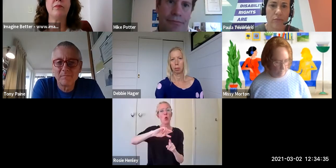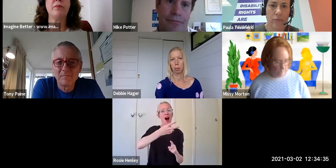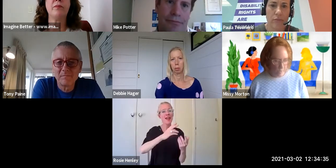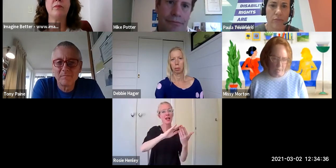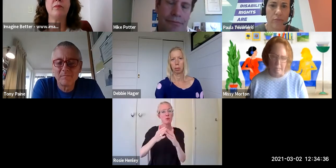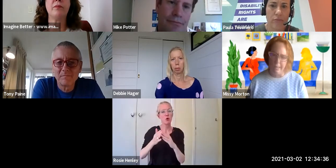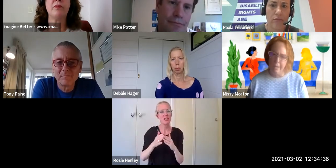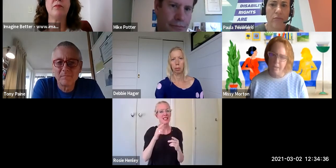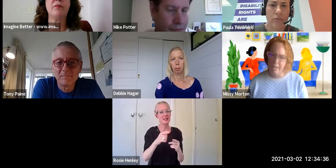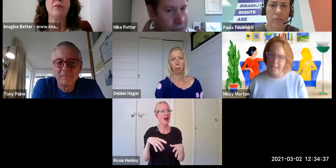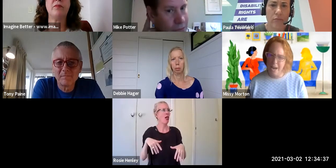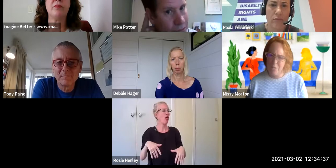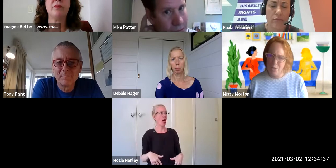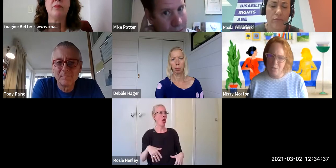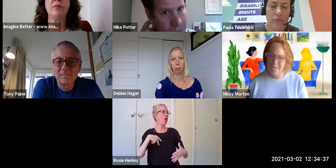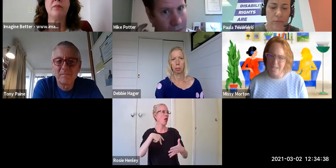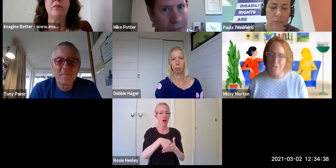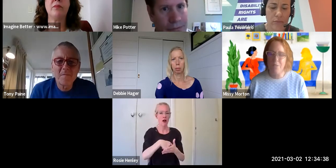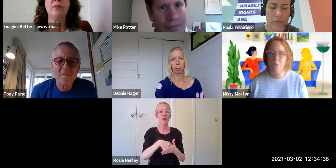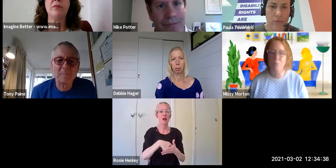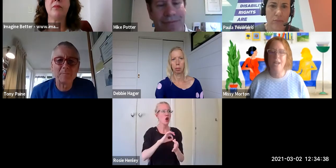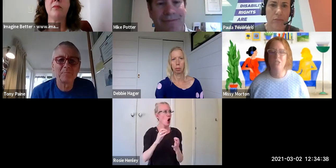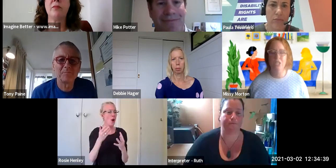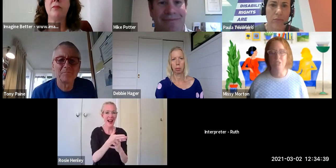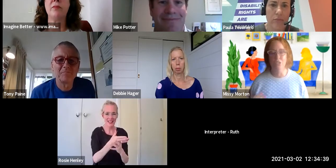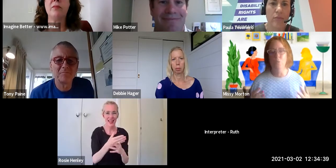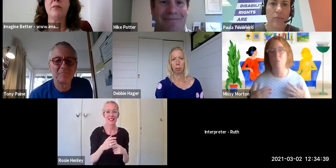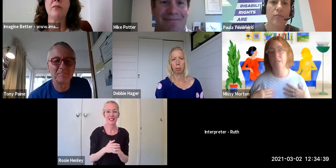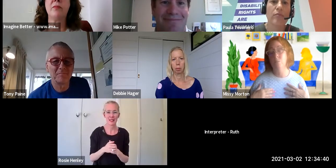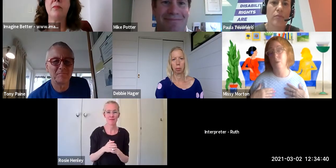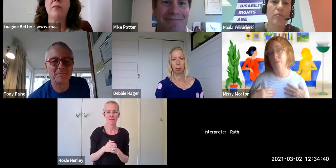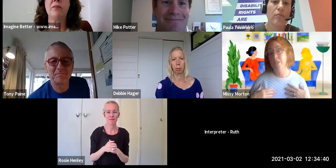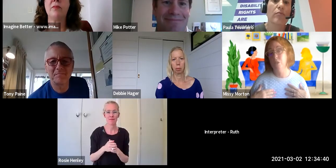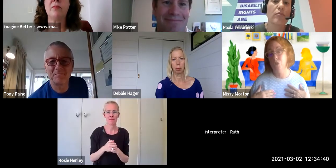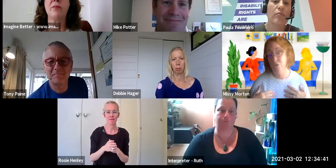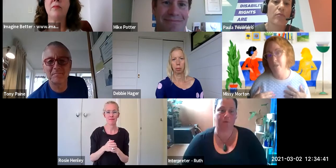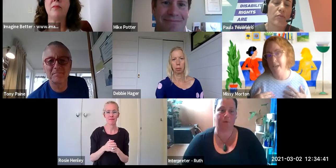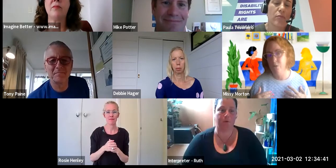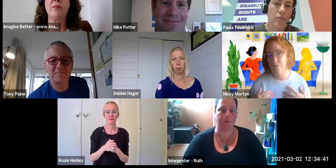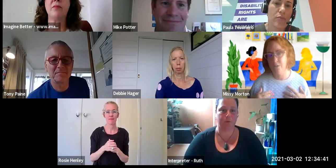So is that kind of what you were saying? To have branched into what we can learn and also